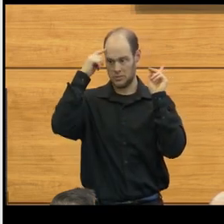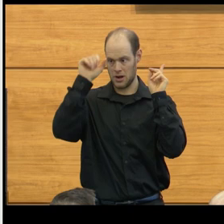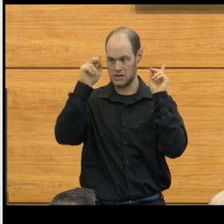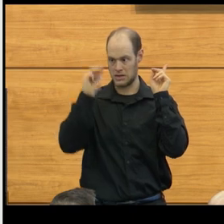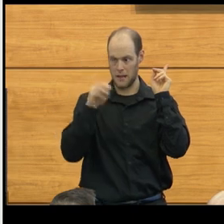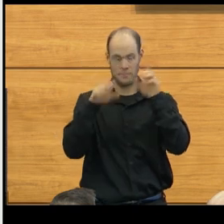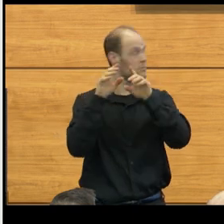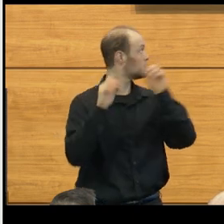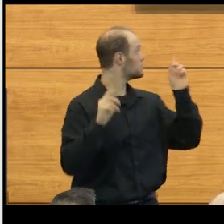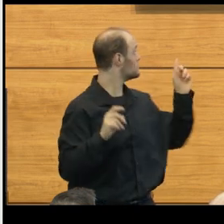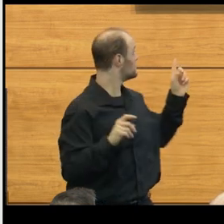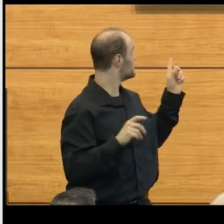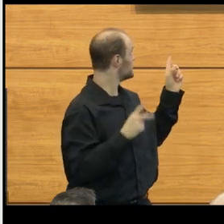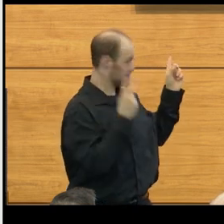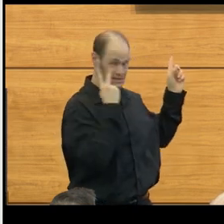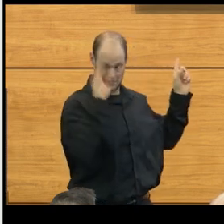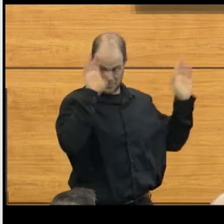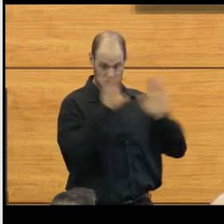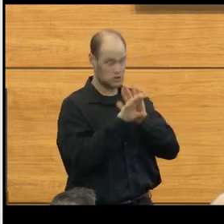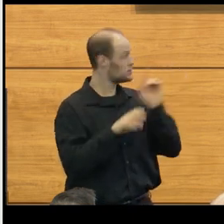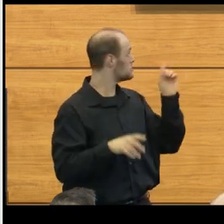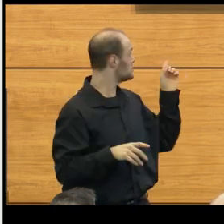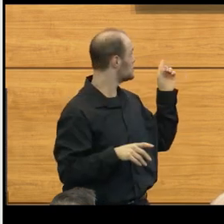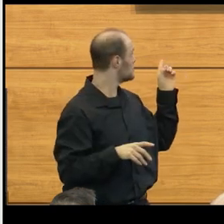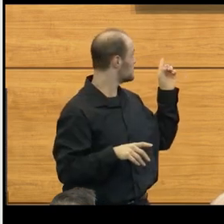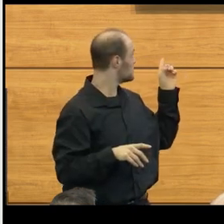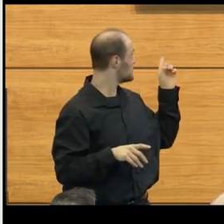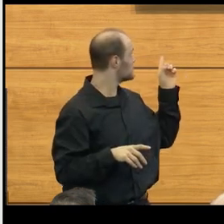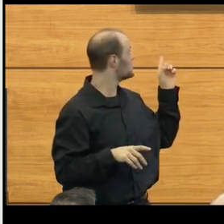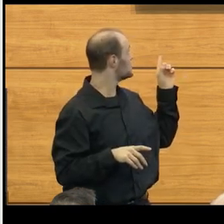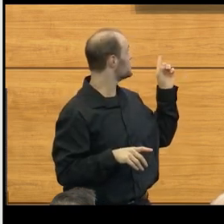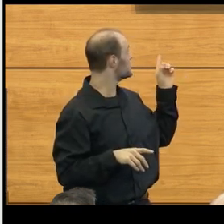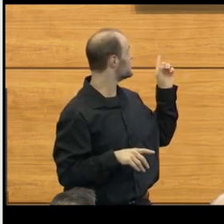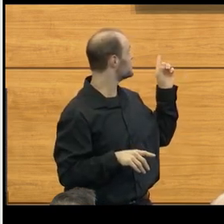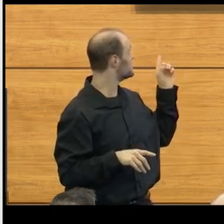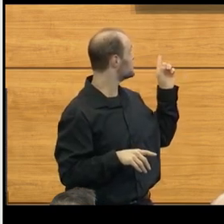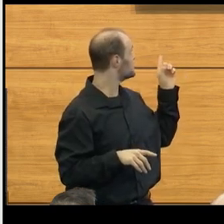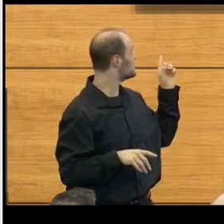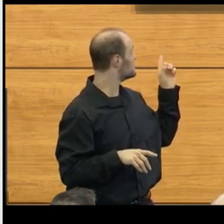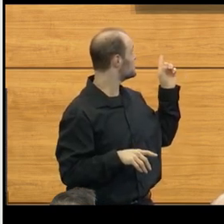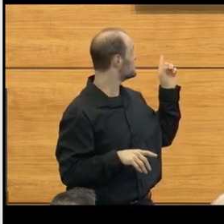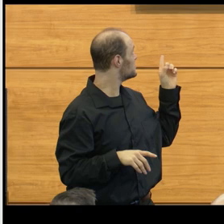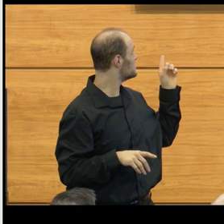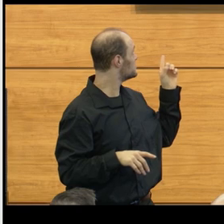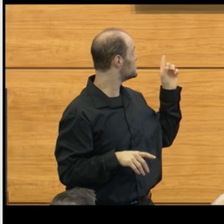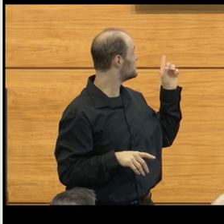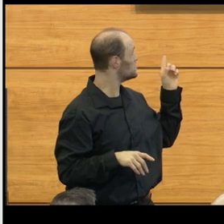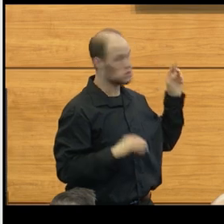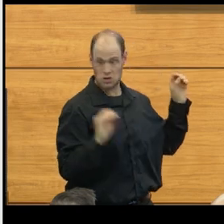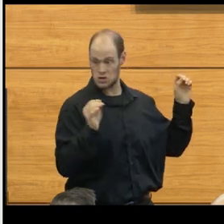And if you look at this, you can see this image will tell you, nobody had really appreciated